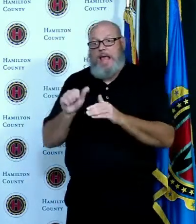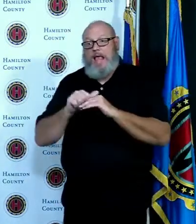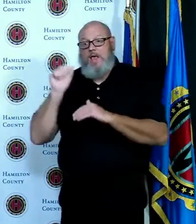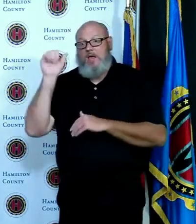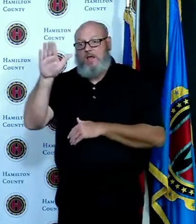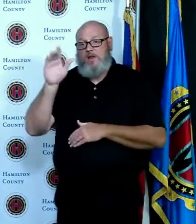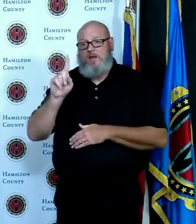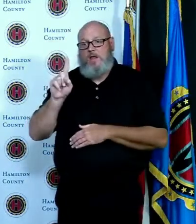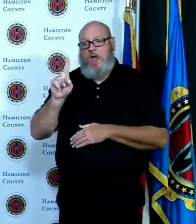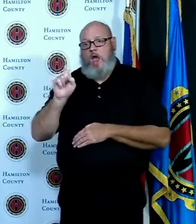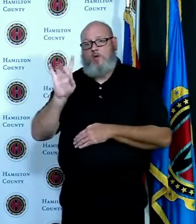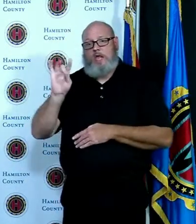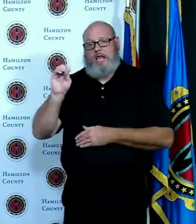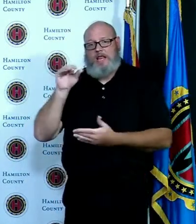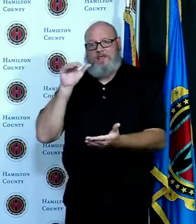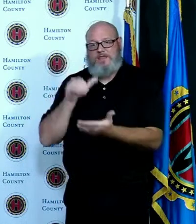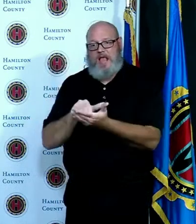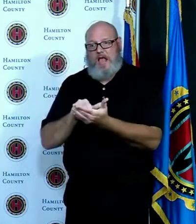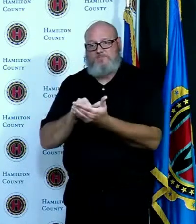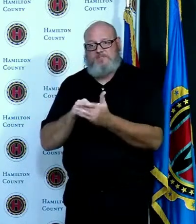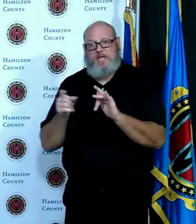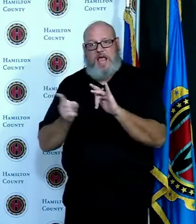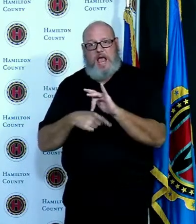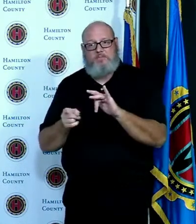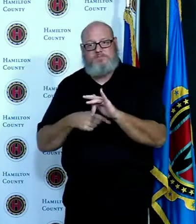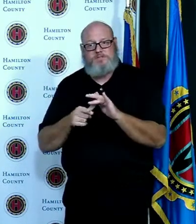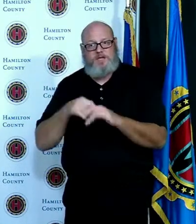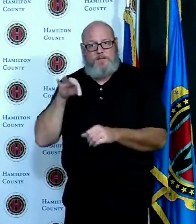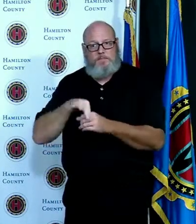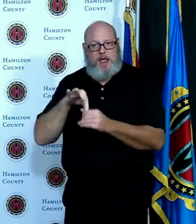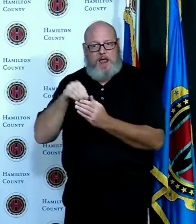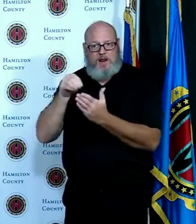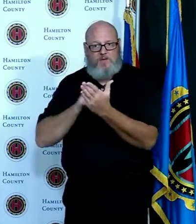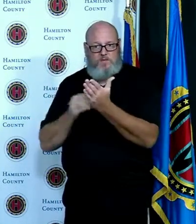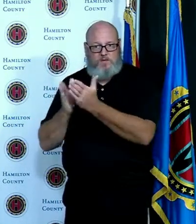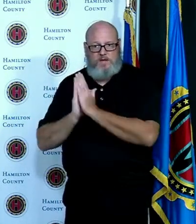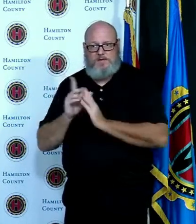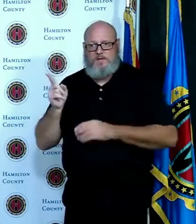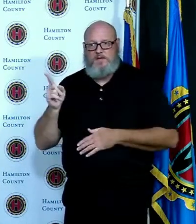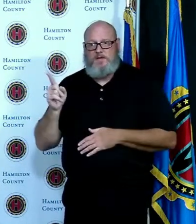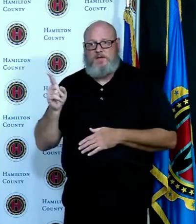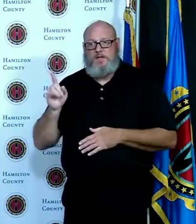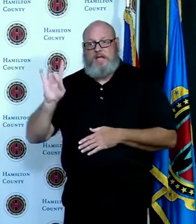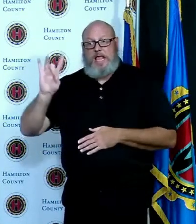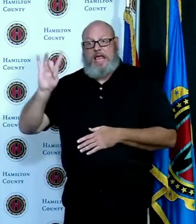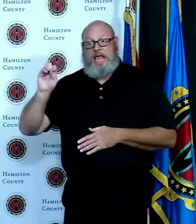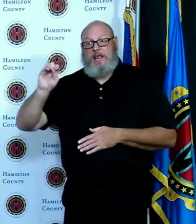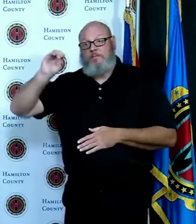applications we have received 80 percent of those have been returned already which is a great return